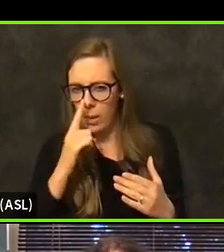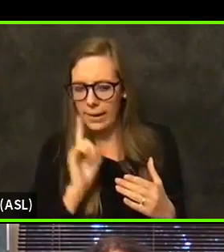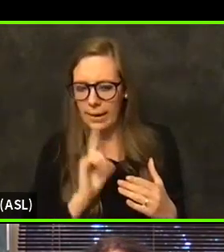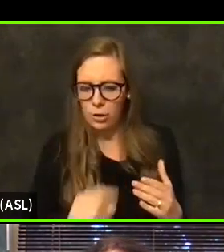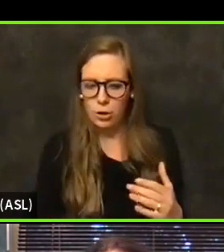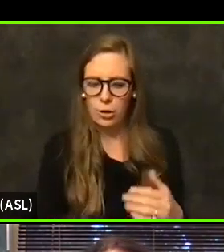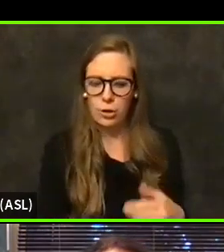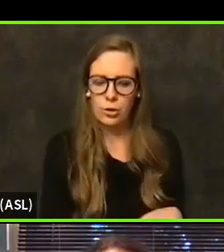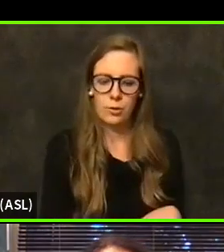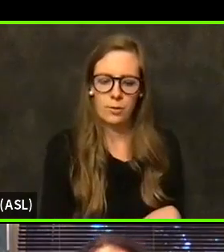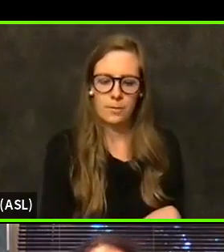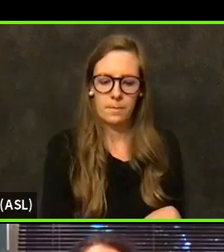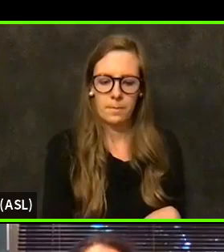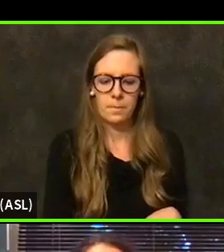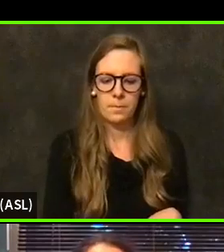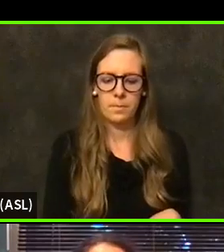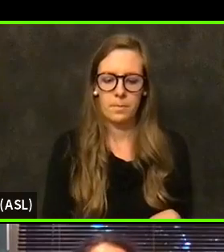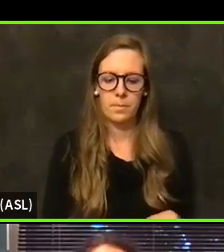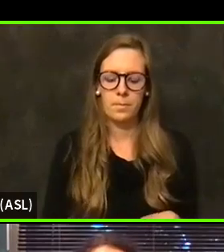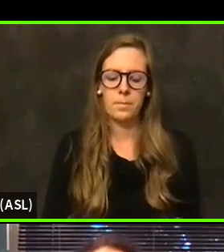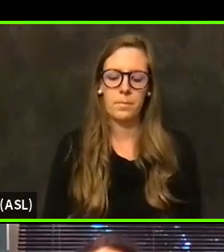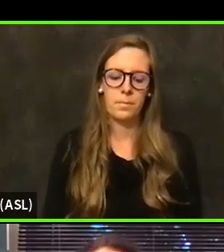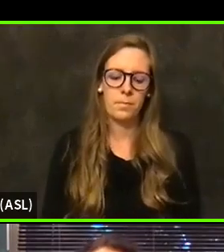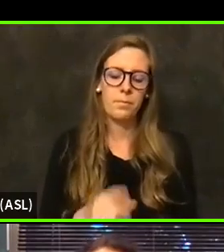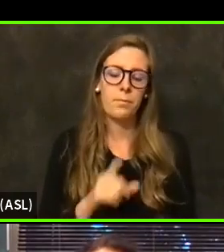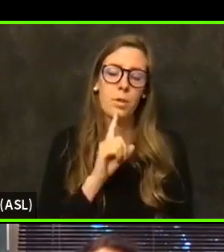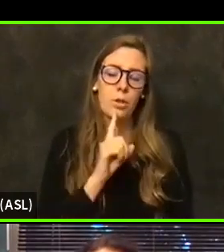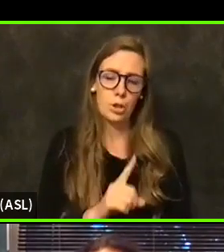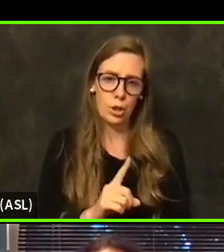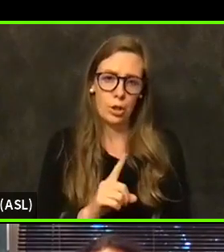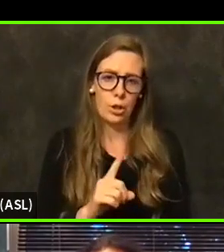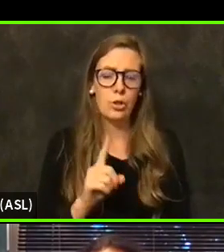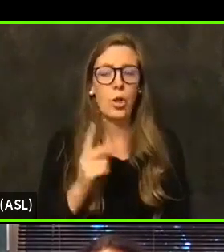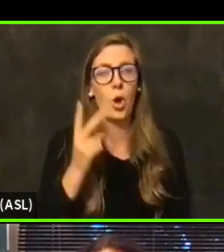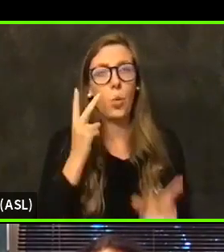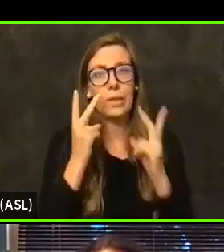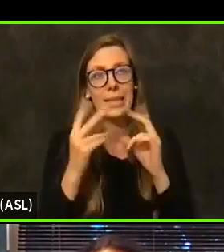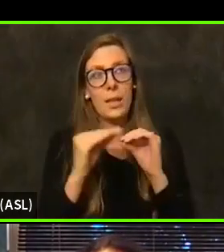Well, around I'm seeing more women than men. And I think that may